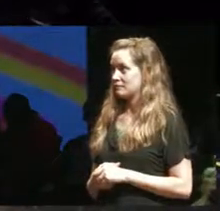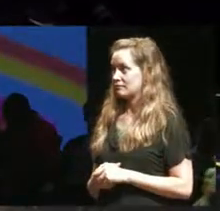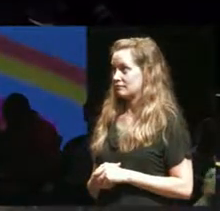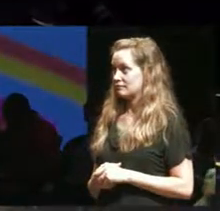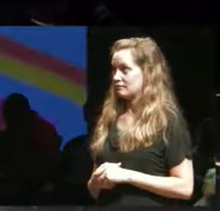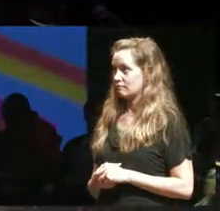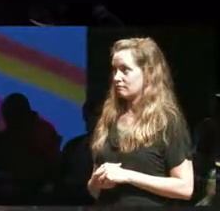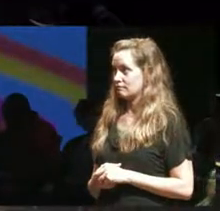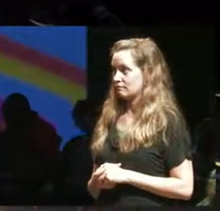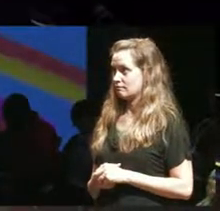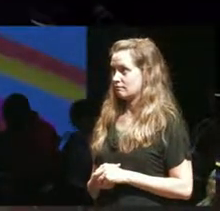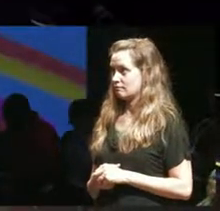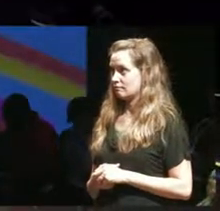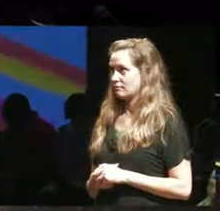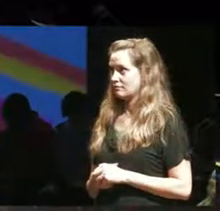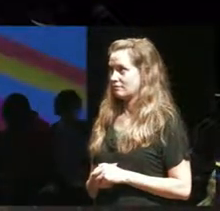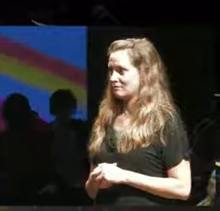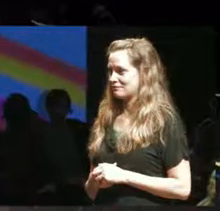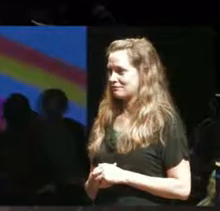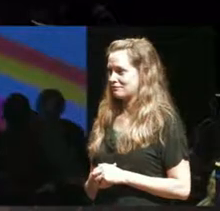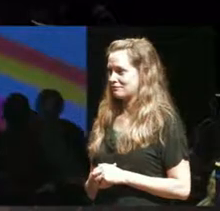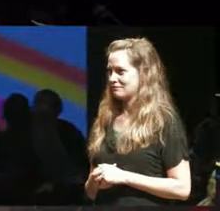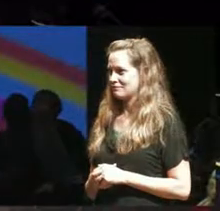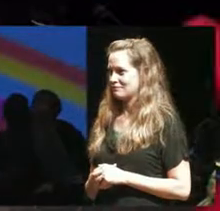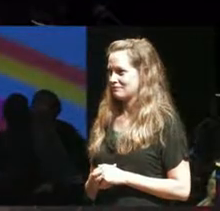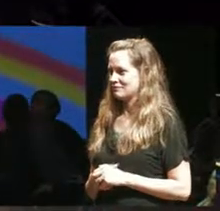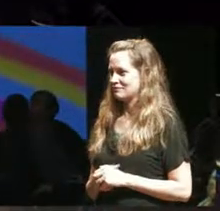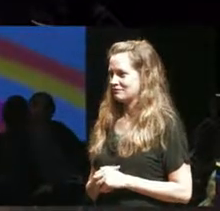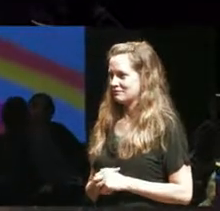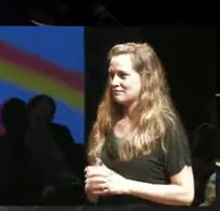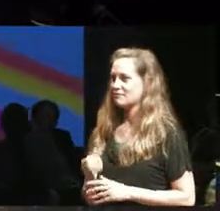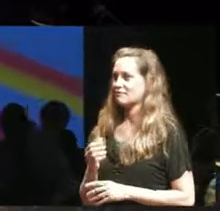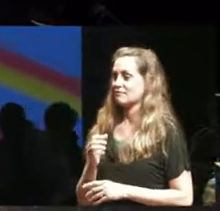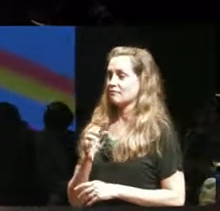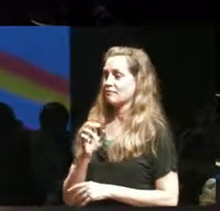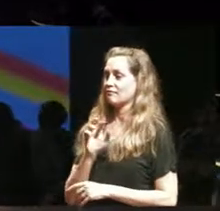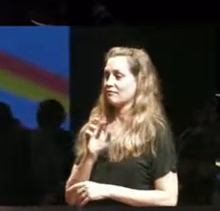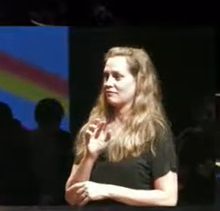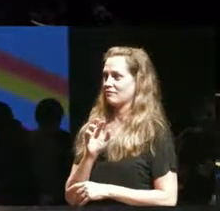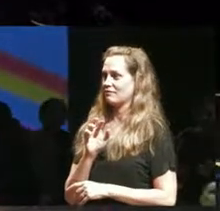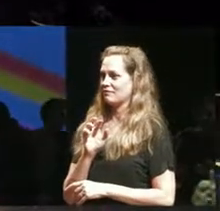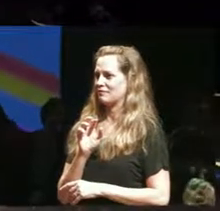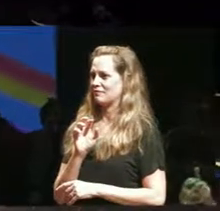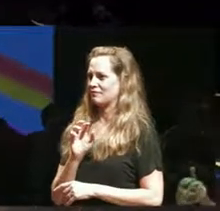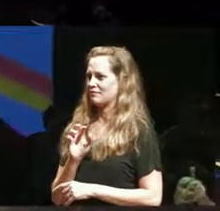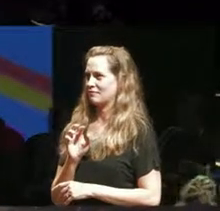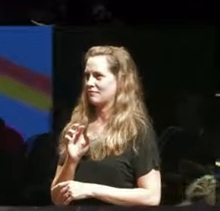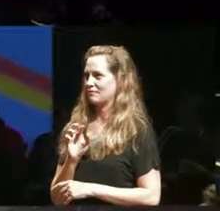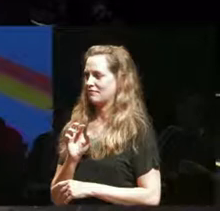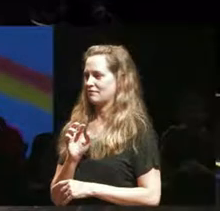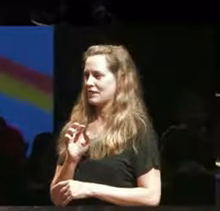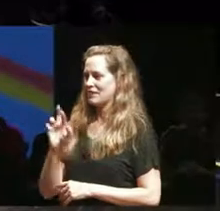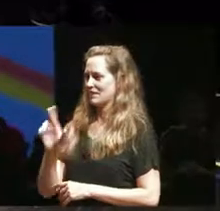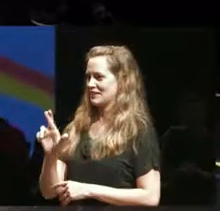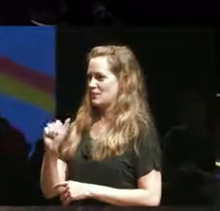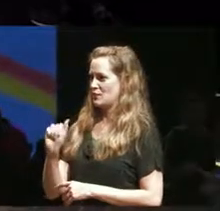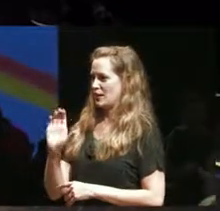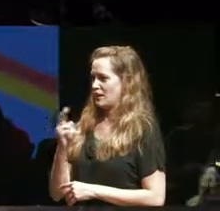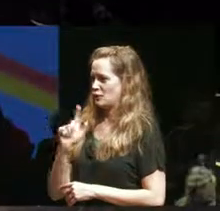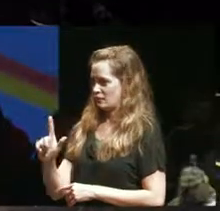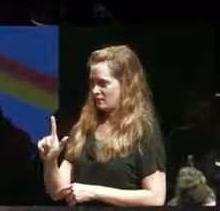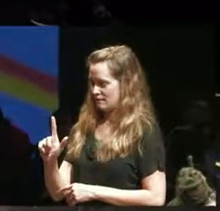it's Rachel speaking I love that vision it's making me think about so for the